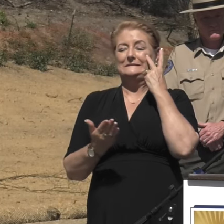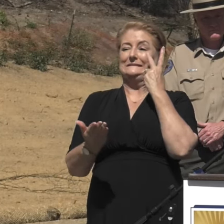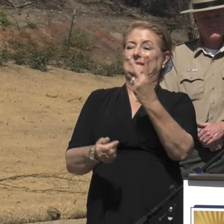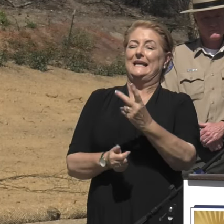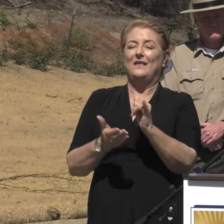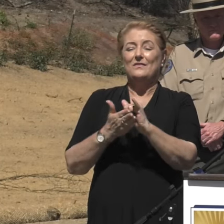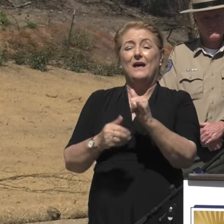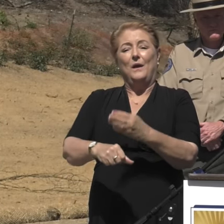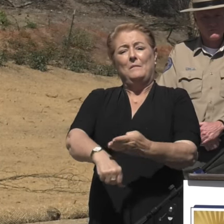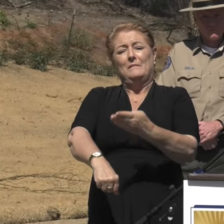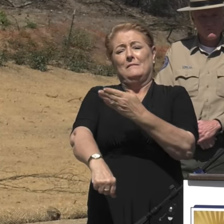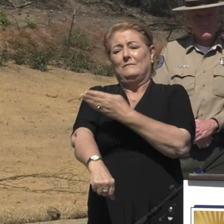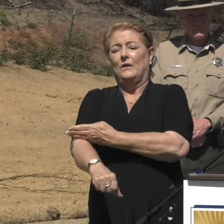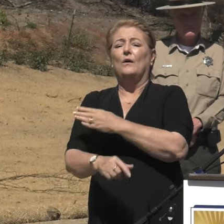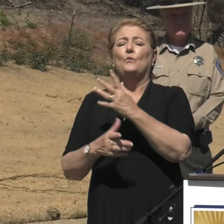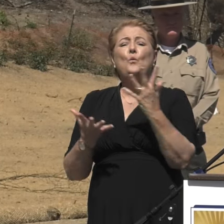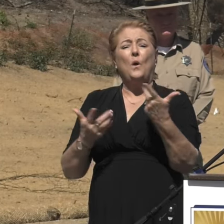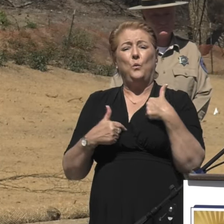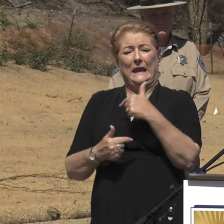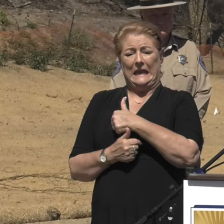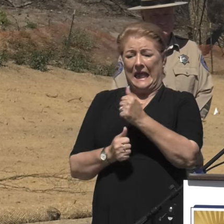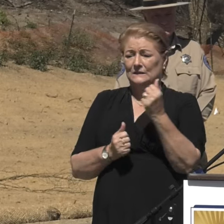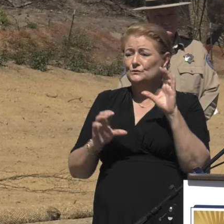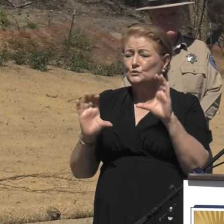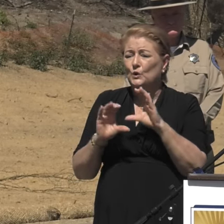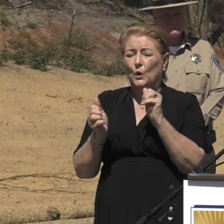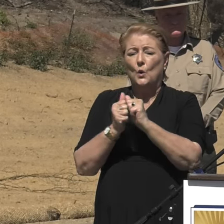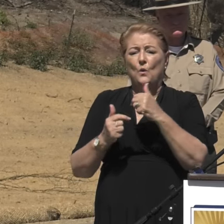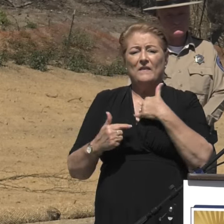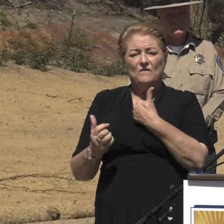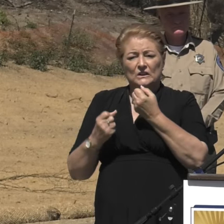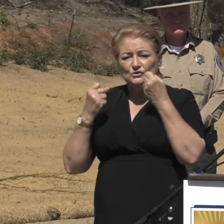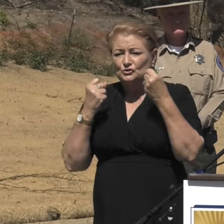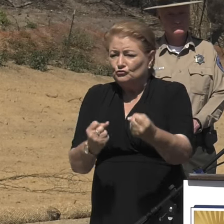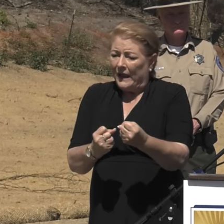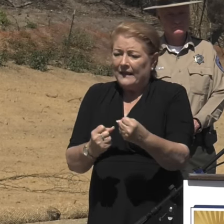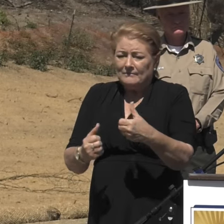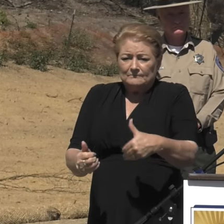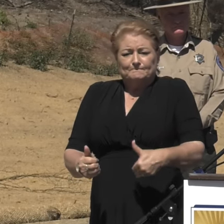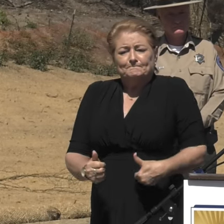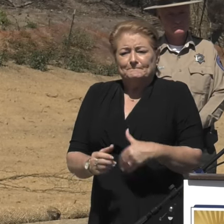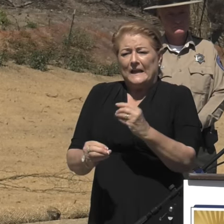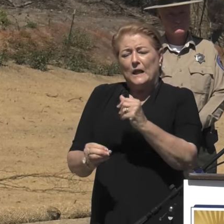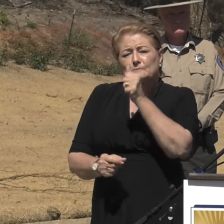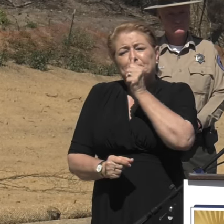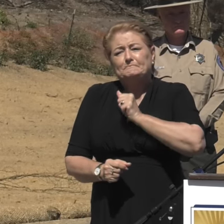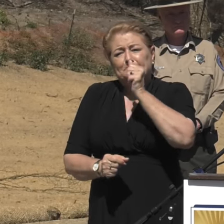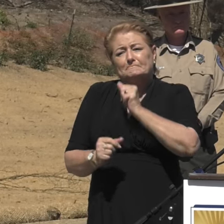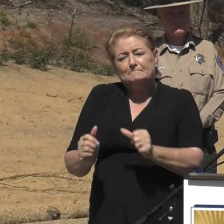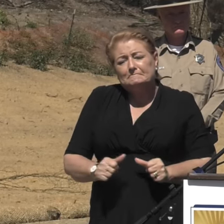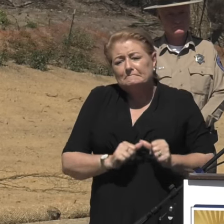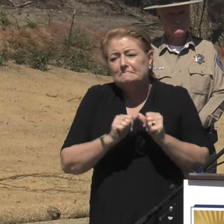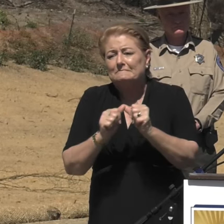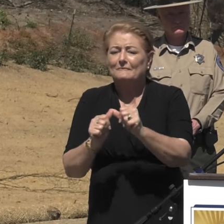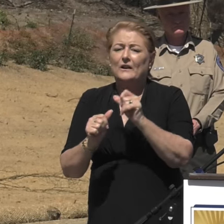when a tragedy is met with resolve, resources, and the resiliency of local communities.